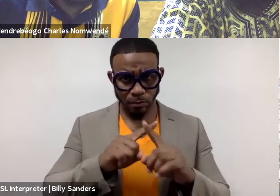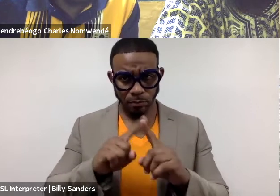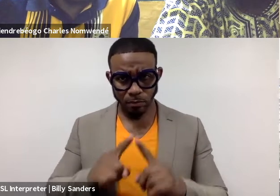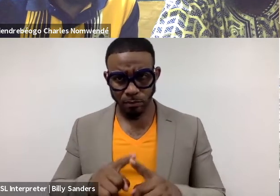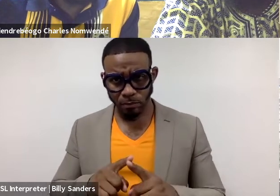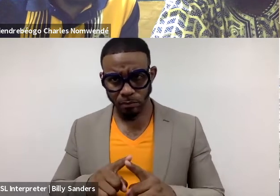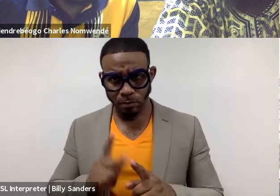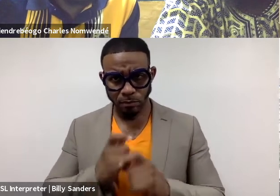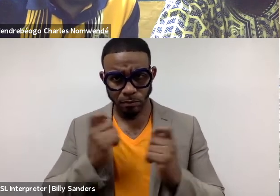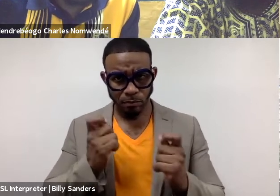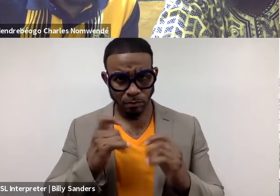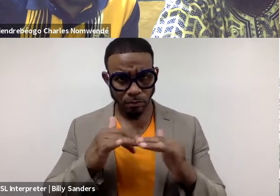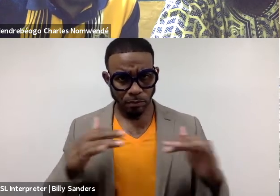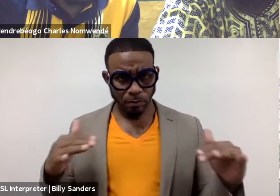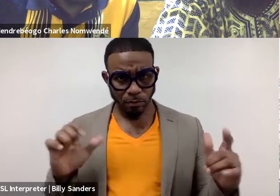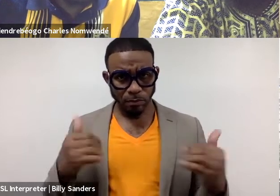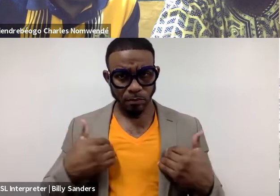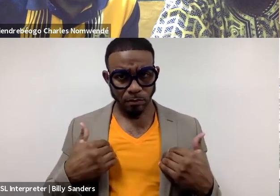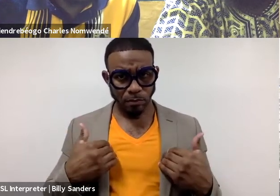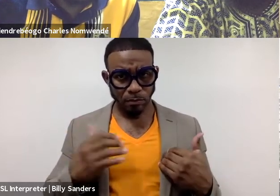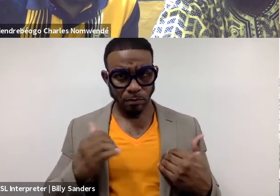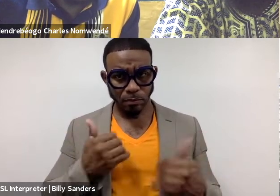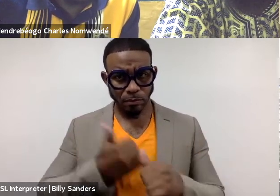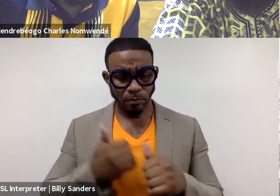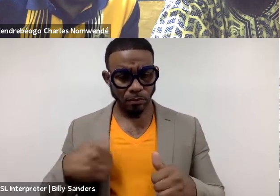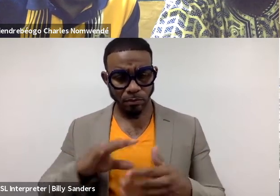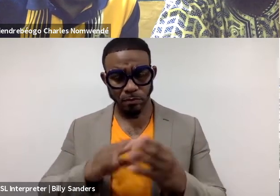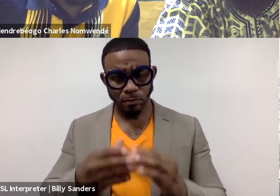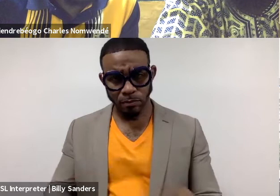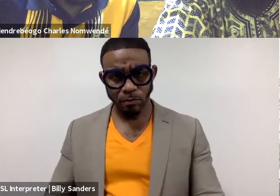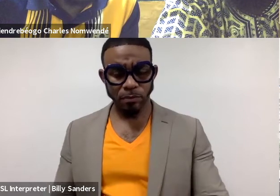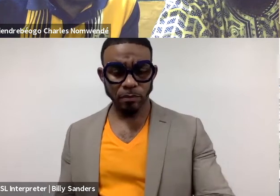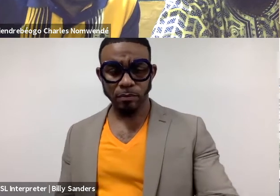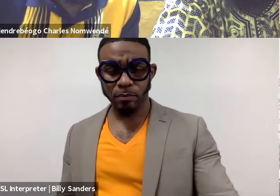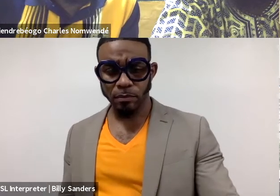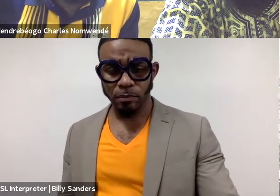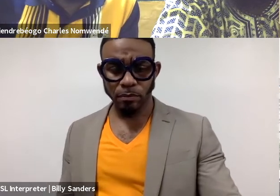celebrates the diversity that we have in each of our stories. So, I just had to say that.